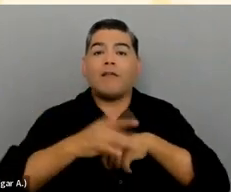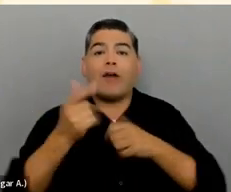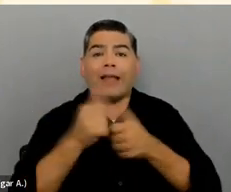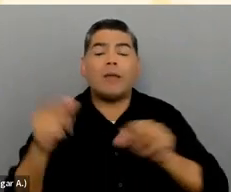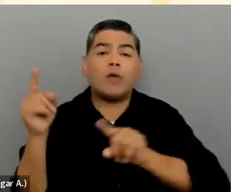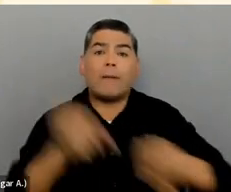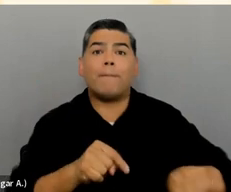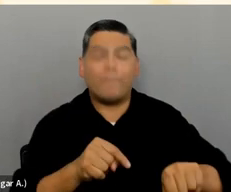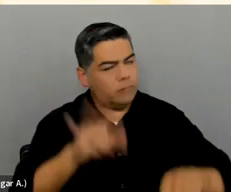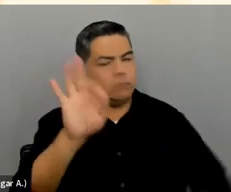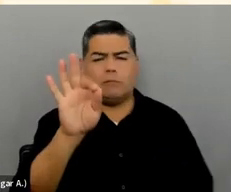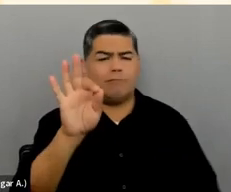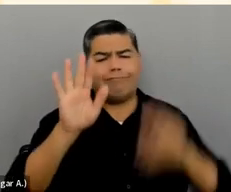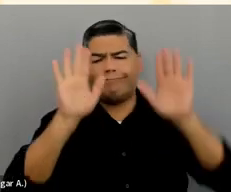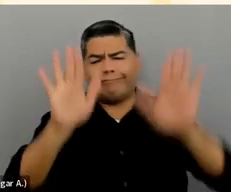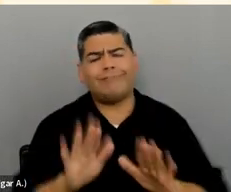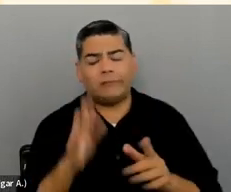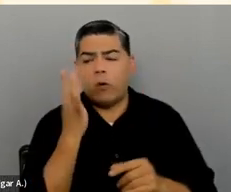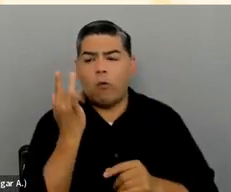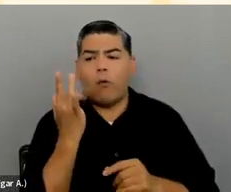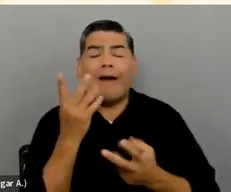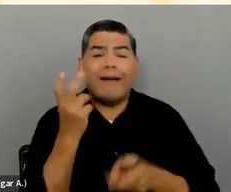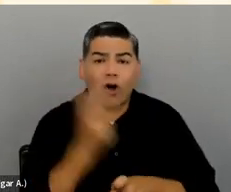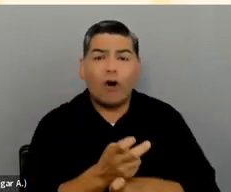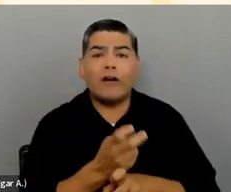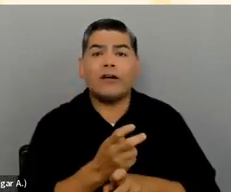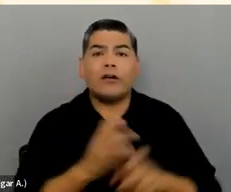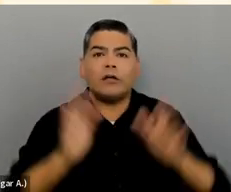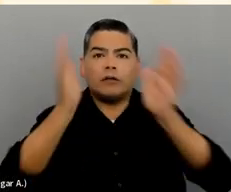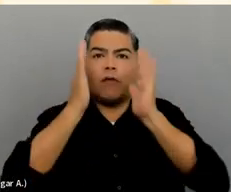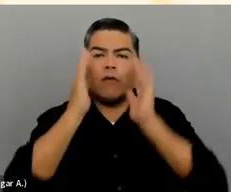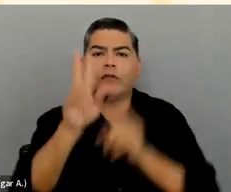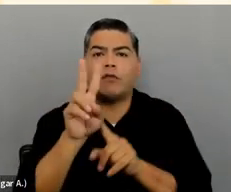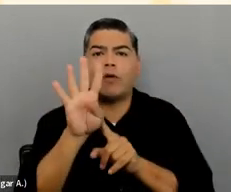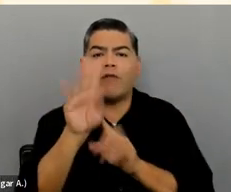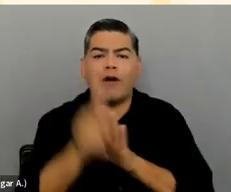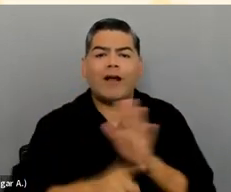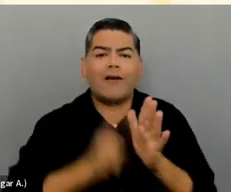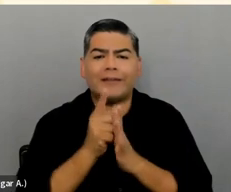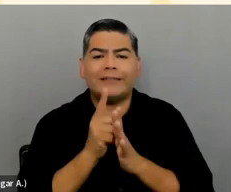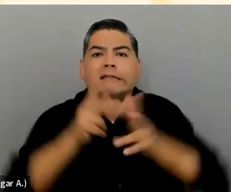And that's great, because it's hard to focus for 24 hours, first of all, and retain all that information.